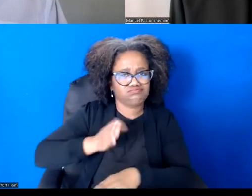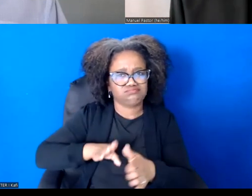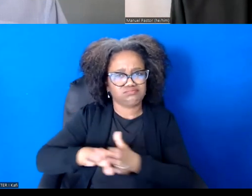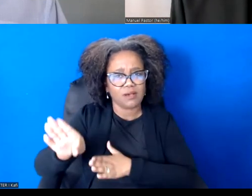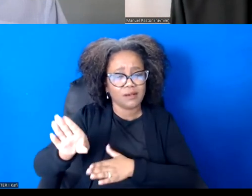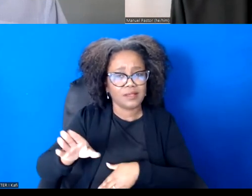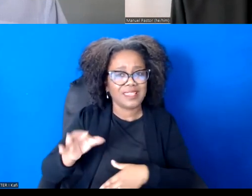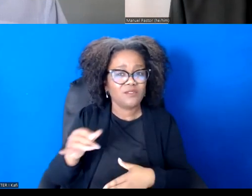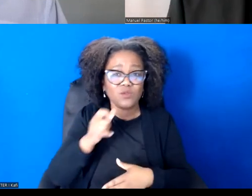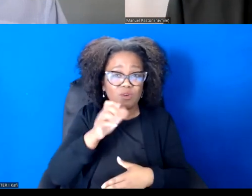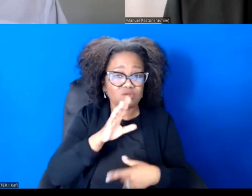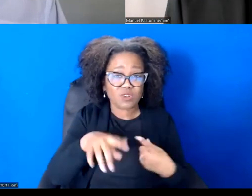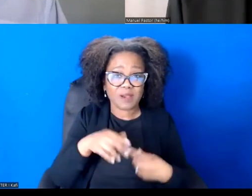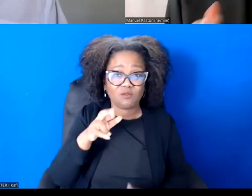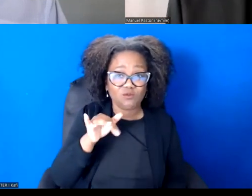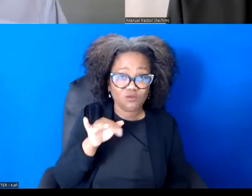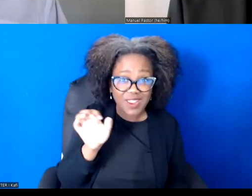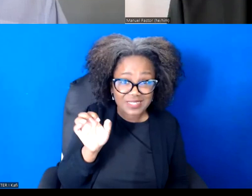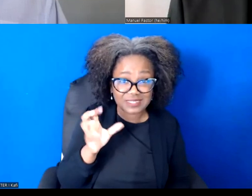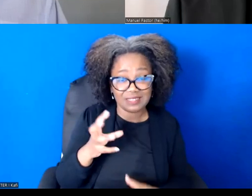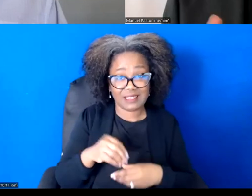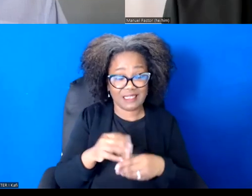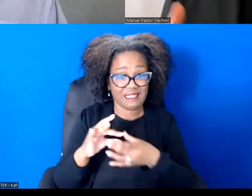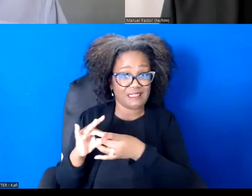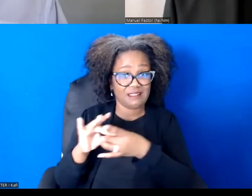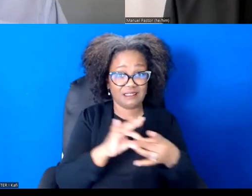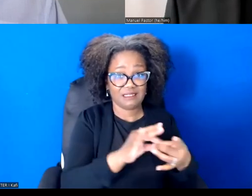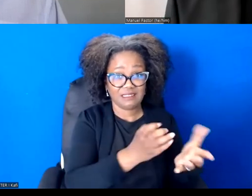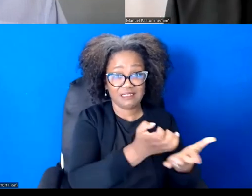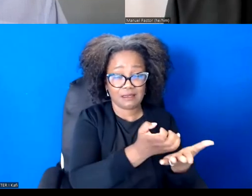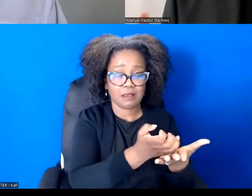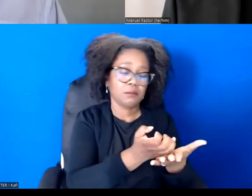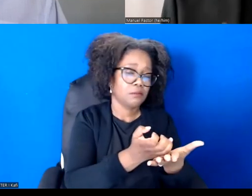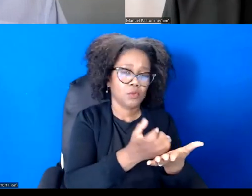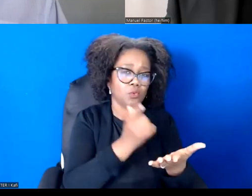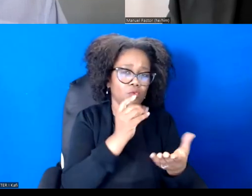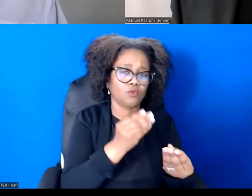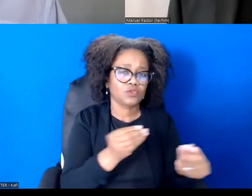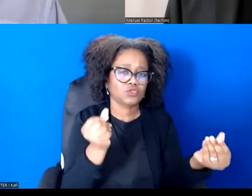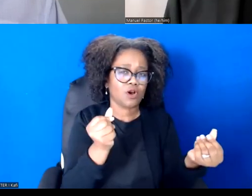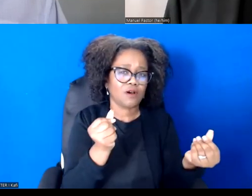we're not going to be able to get to the mutuality and get to the movement building that's necessary to transform.